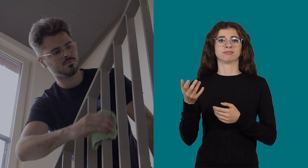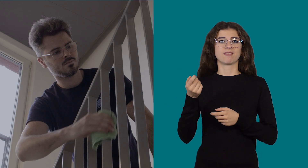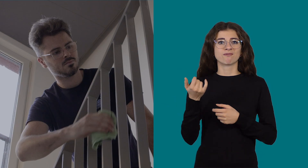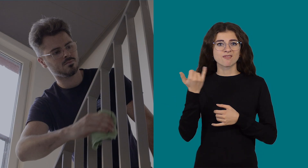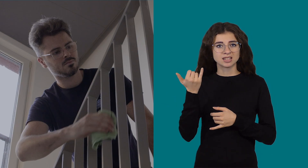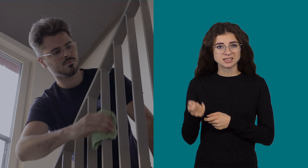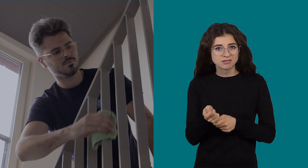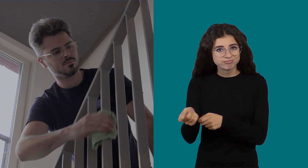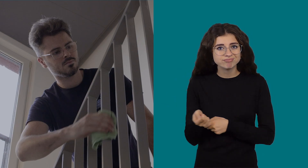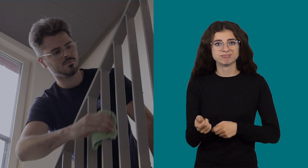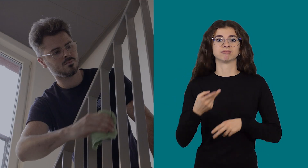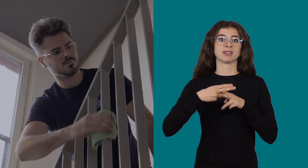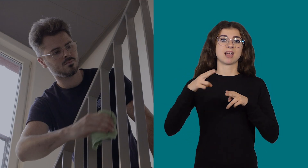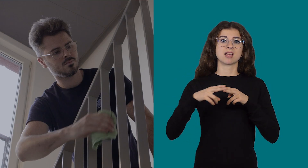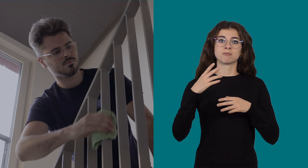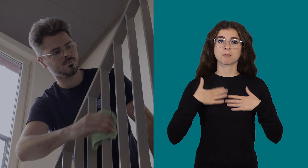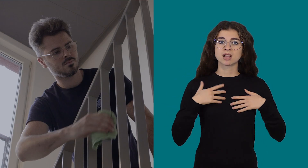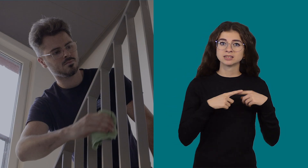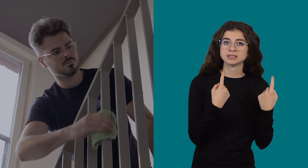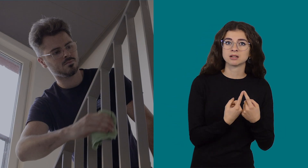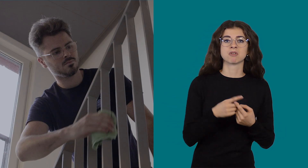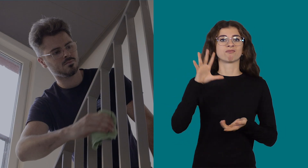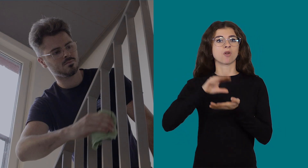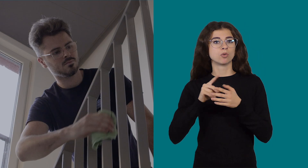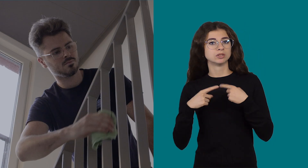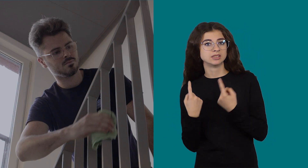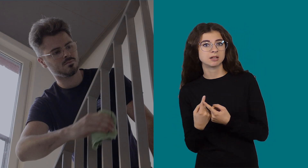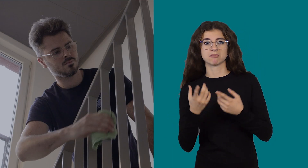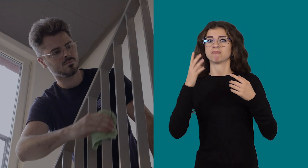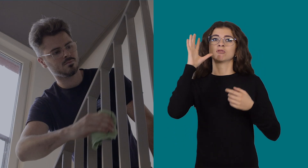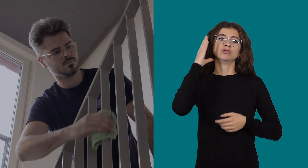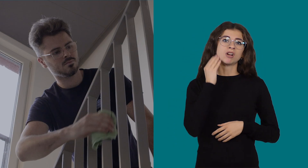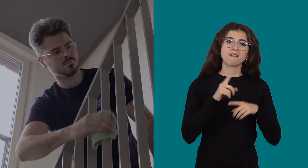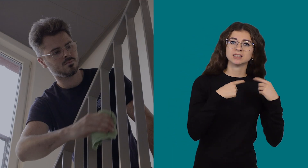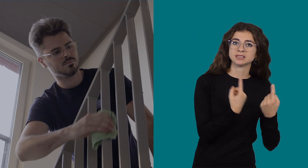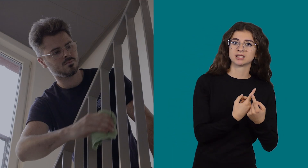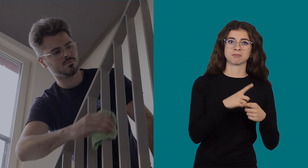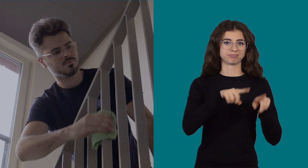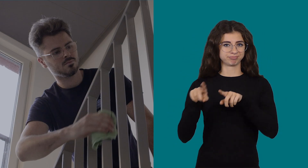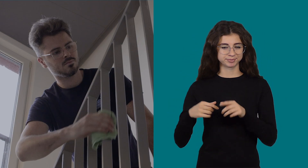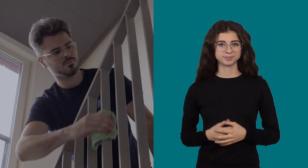mopping, cleaning a bathroom, living room or bedroom